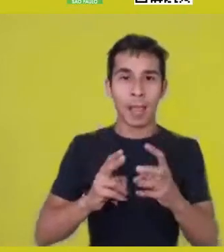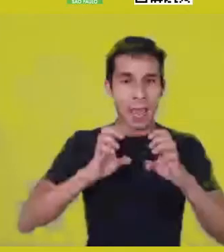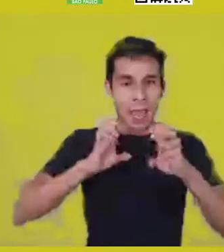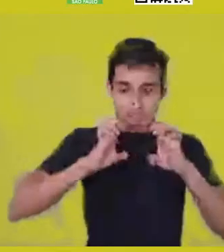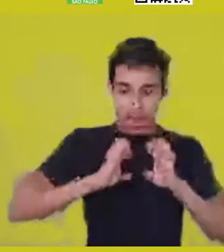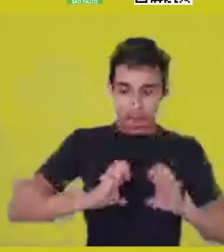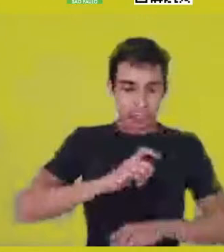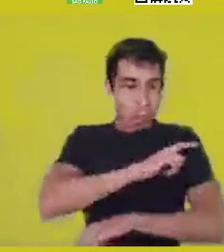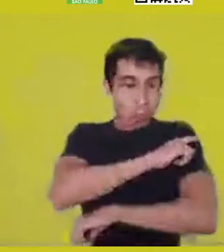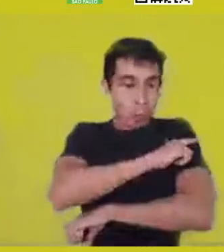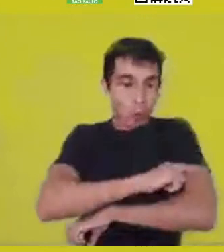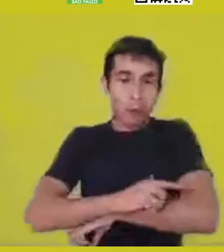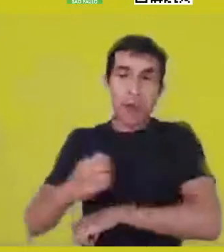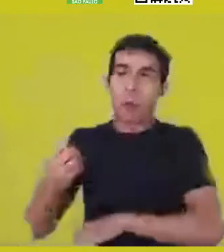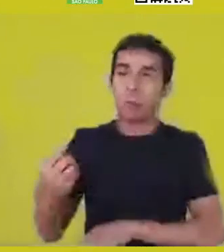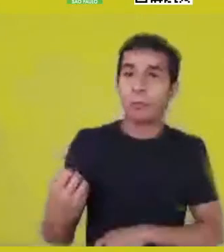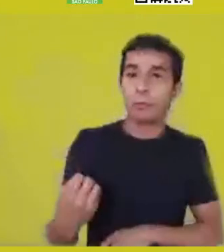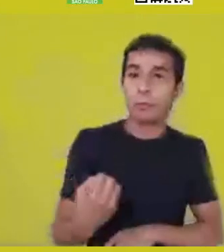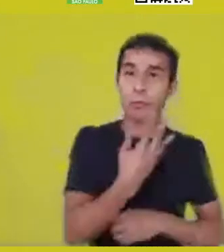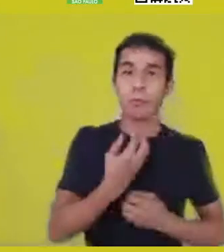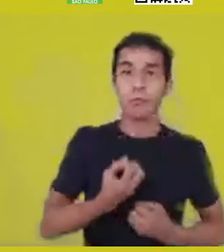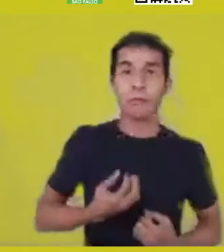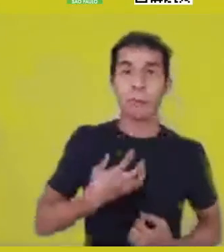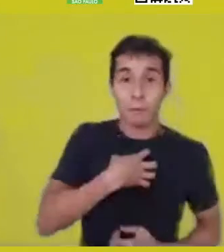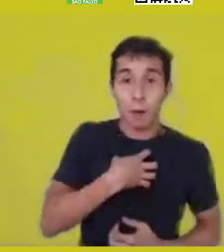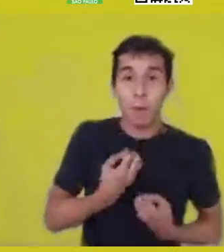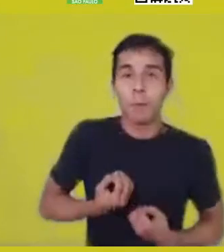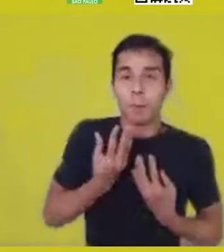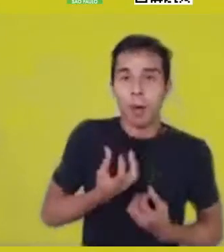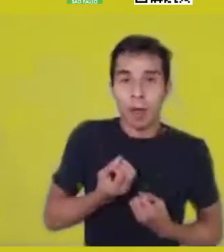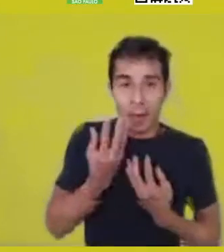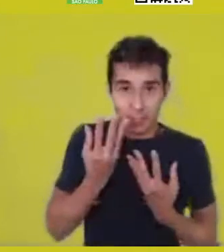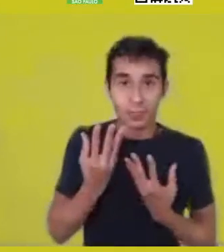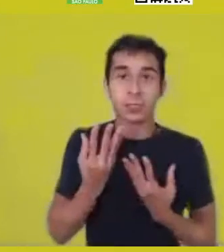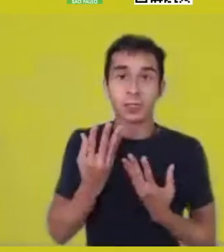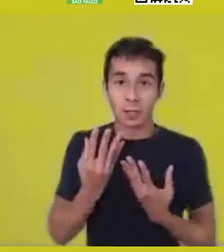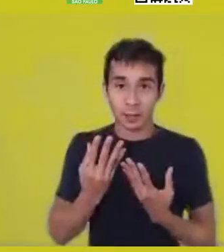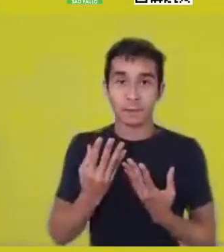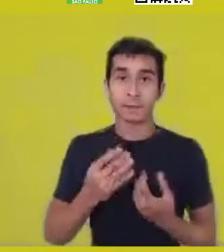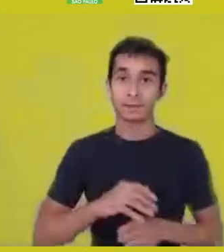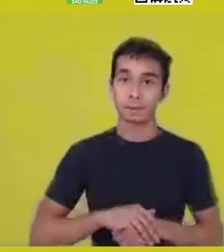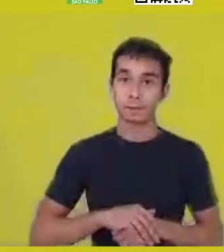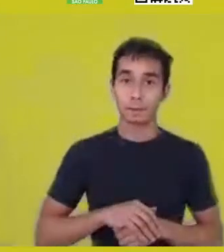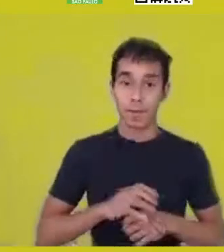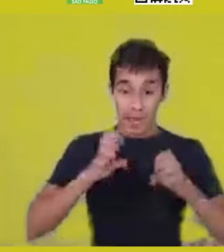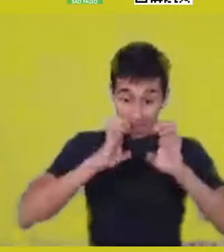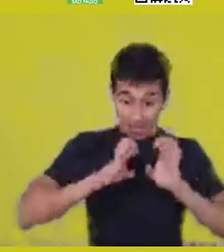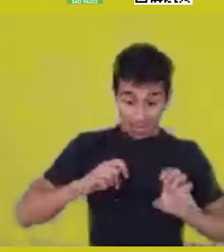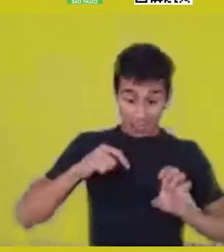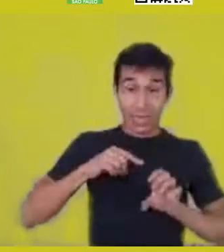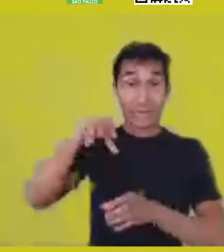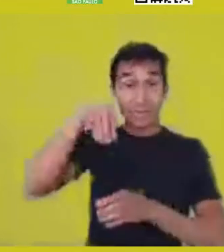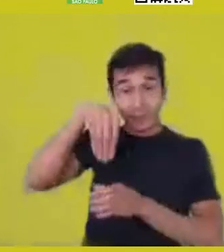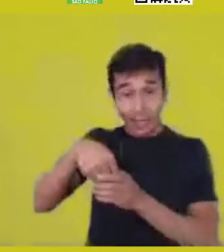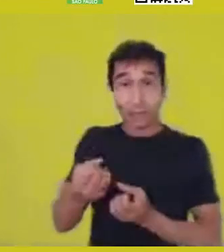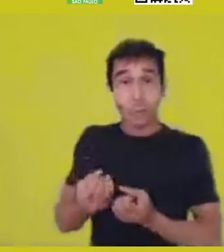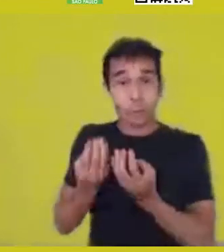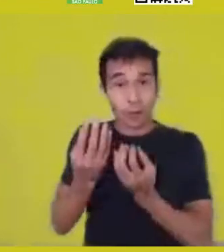By the way, ethics is within all these proposals: in poetics, in aesthetics.